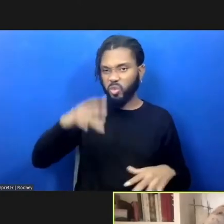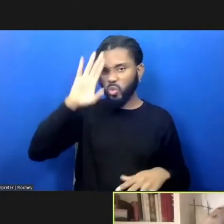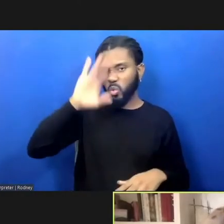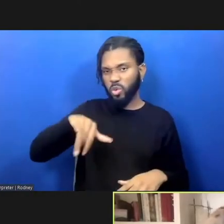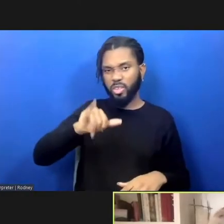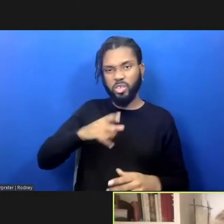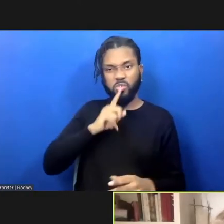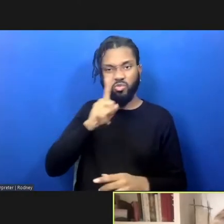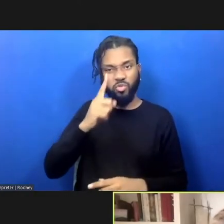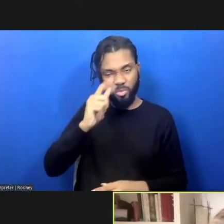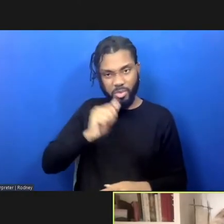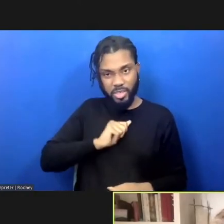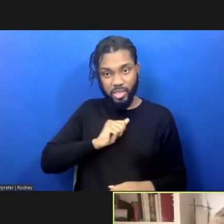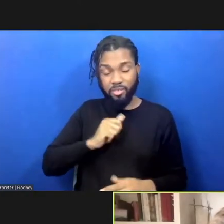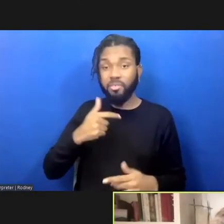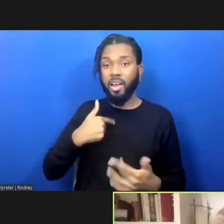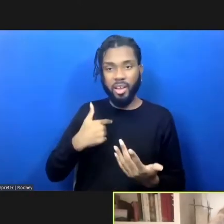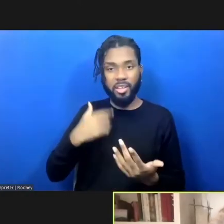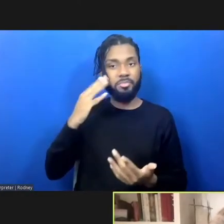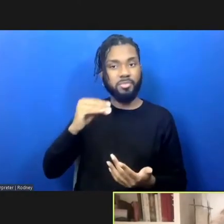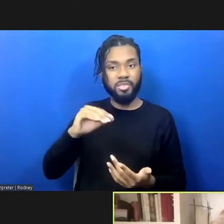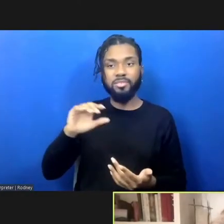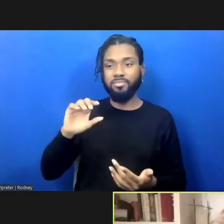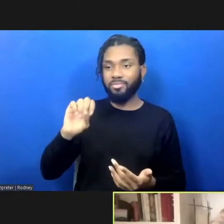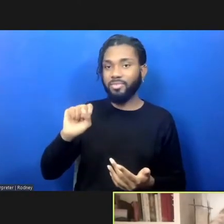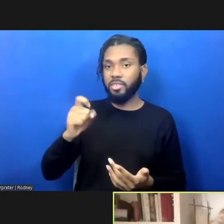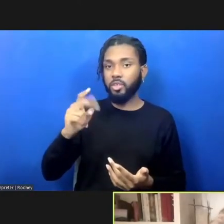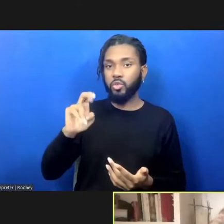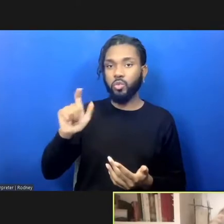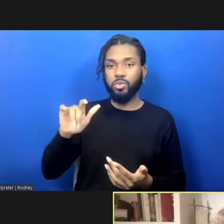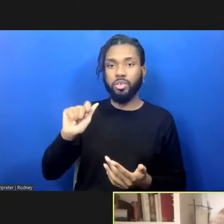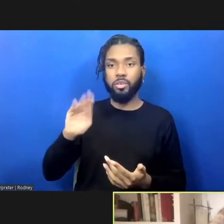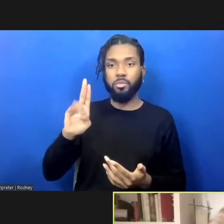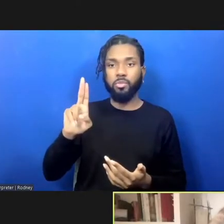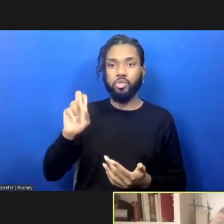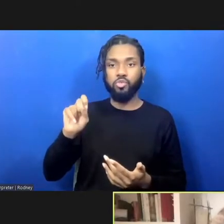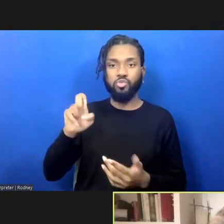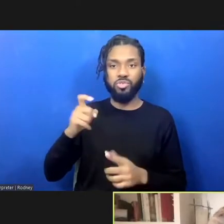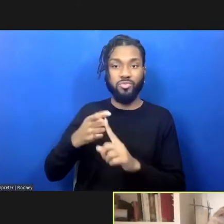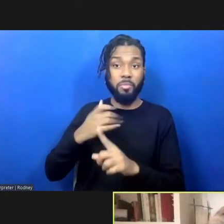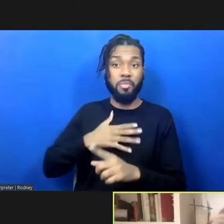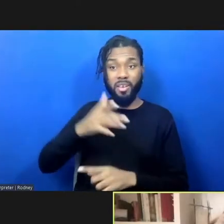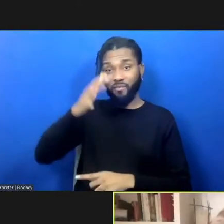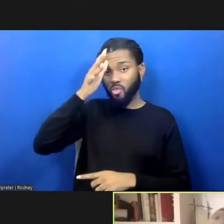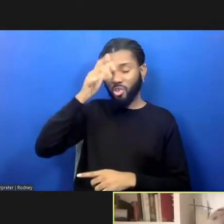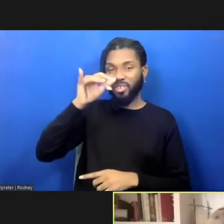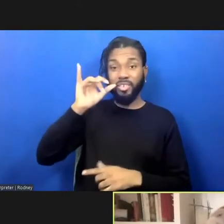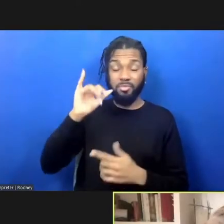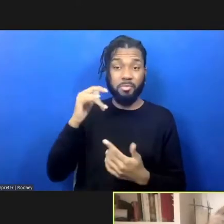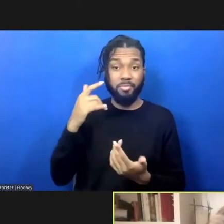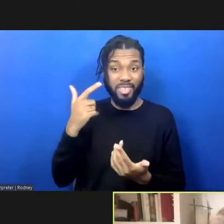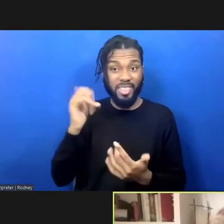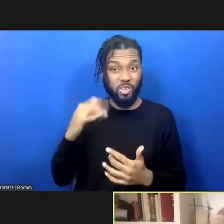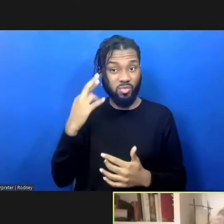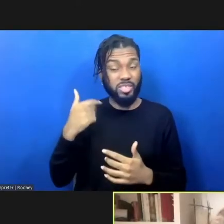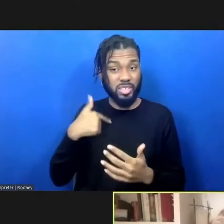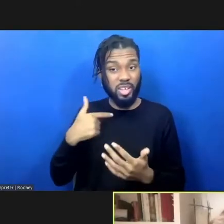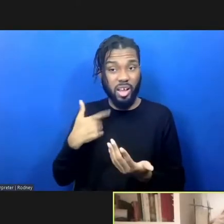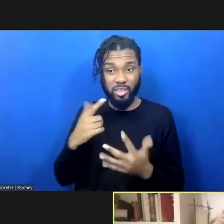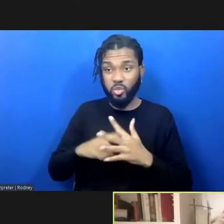sexually abused by my father, and that's what brought me to this work, because the criminal legal system didn't have, on offer, what I needed to heal.